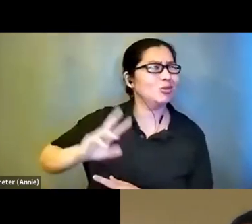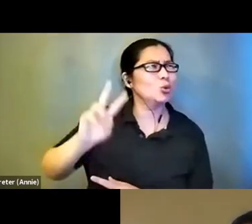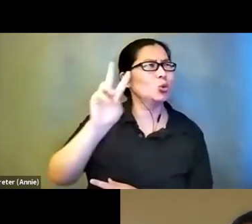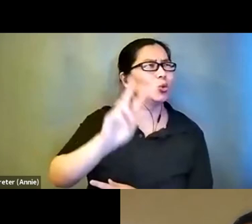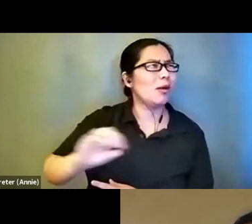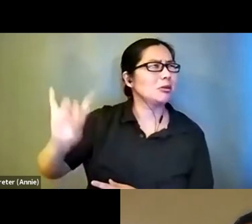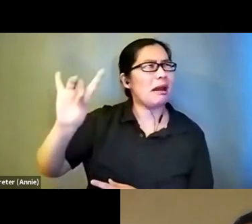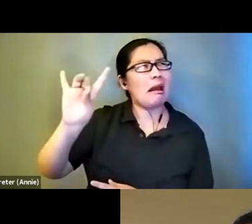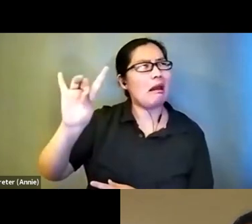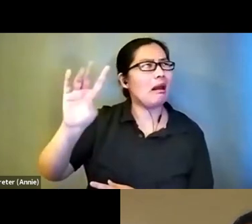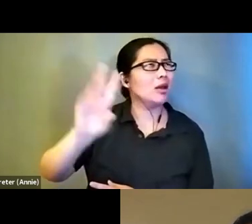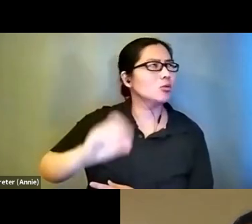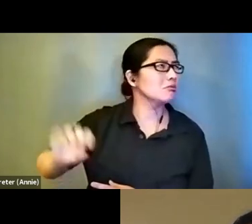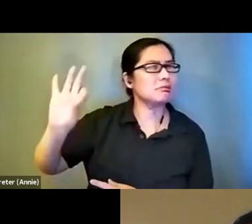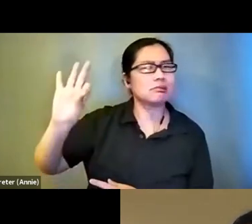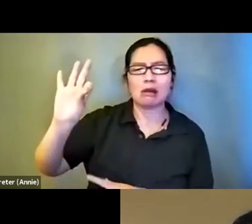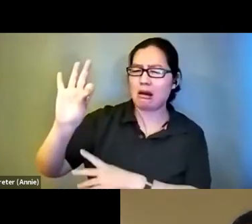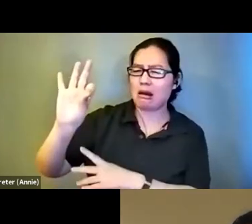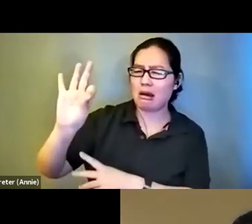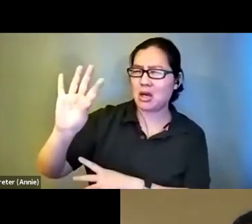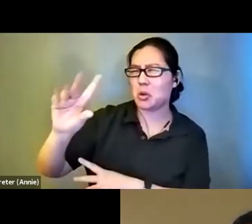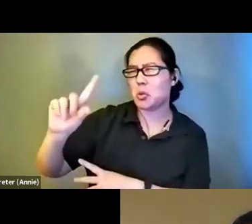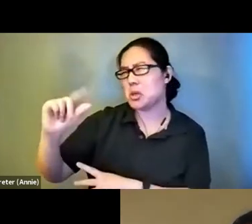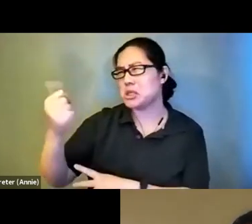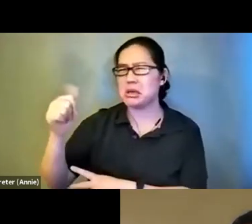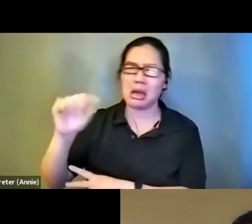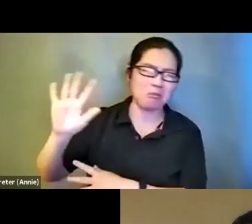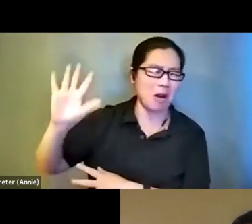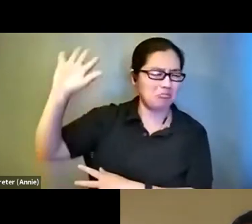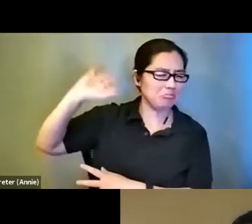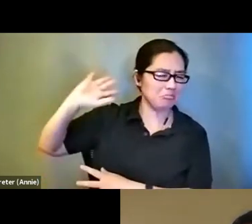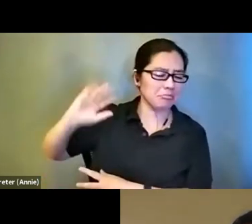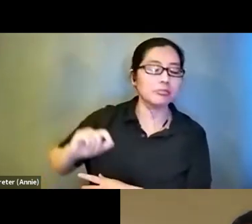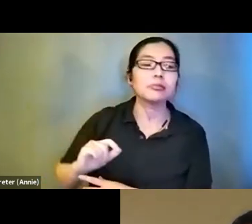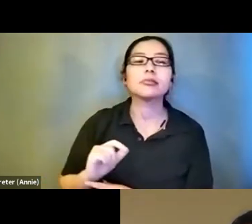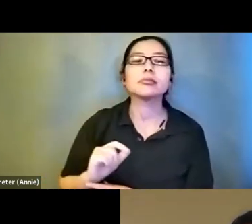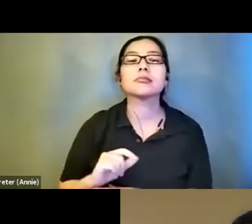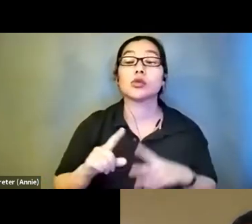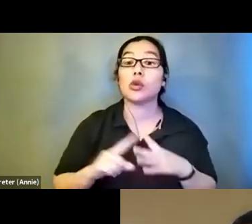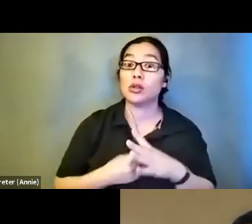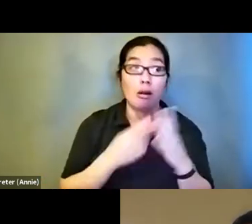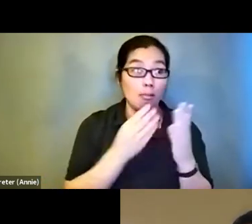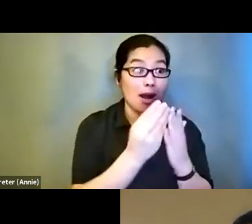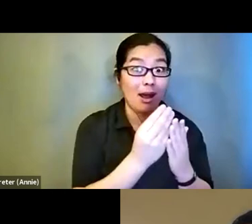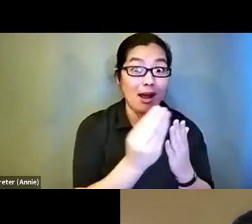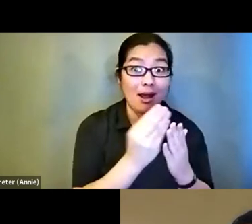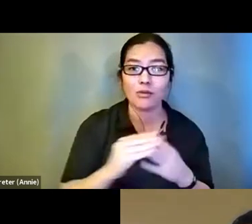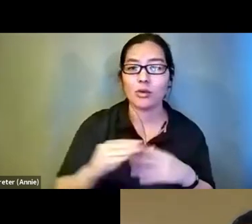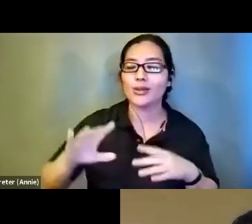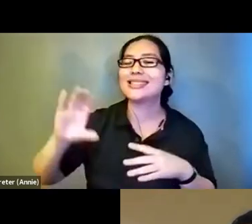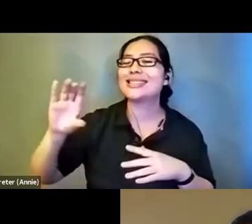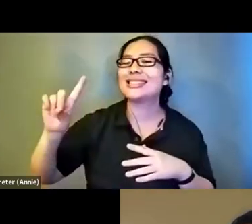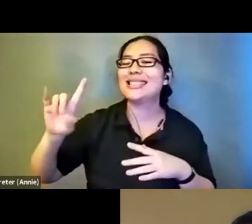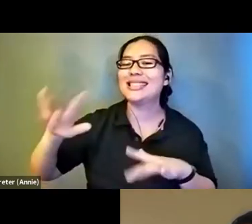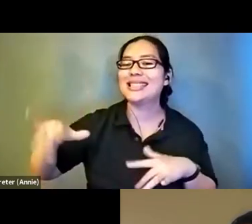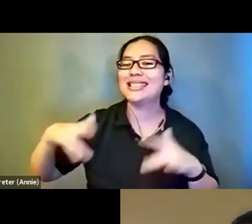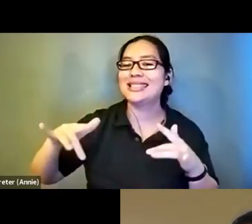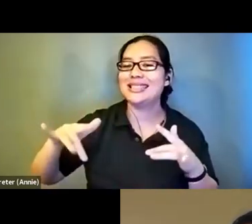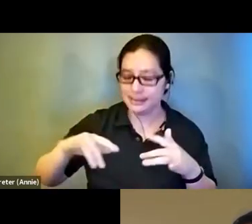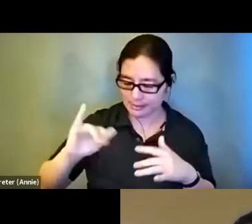2009, maybe 2010. I started buying them. They were on CD at the time. And, you know, they would